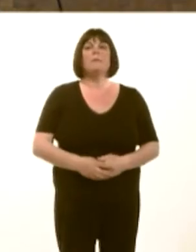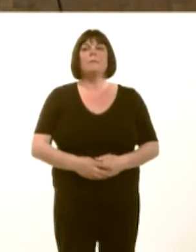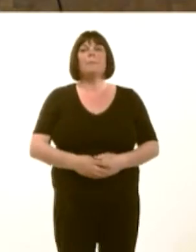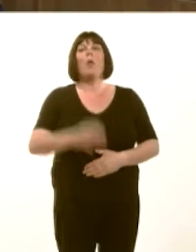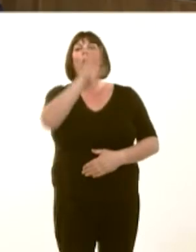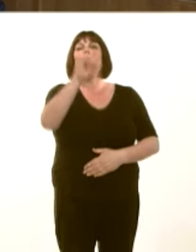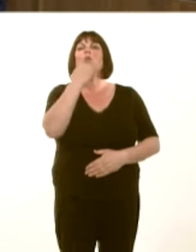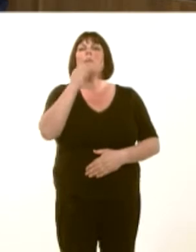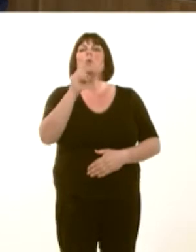Keith Davies: 12.